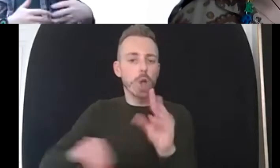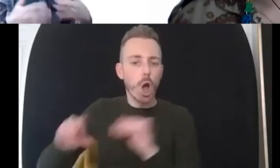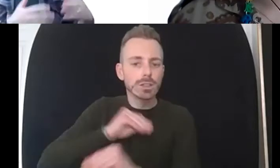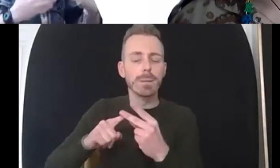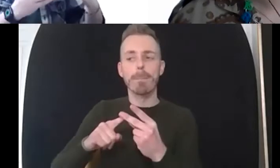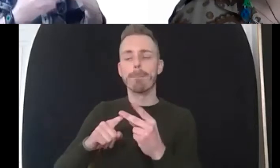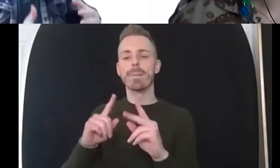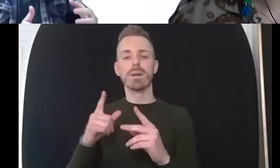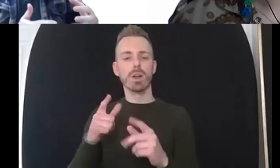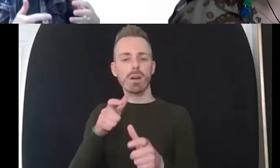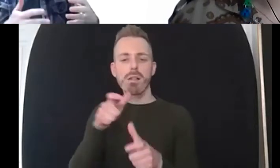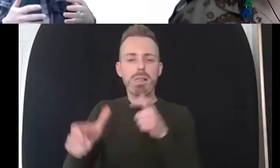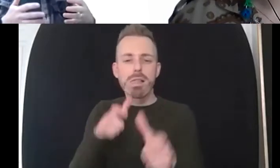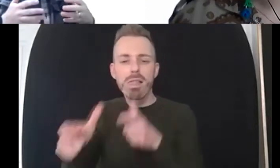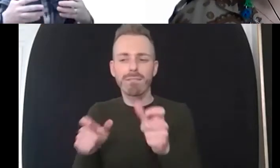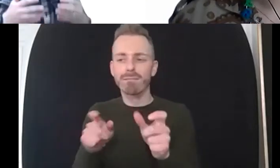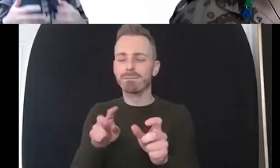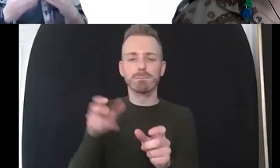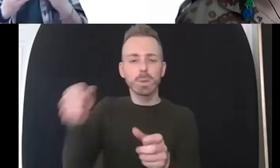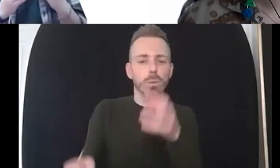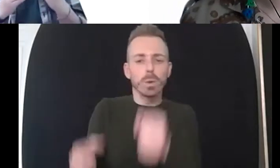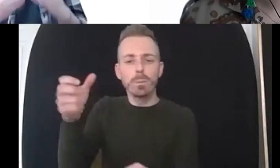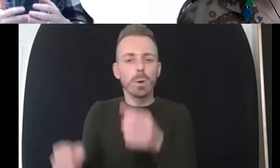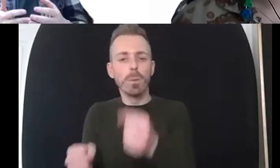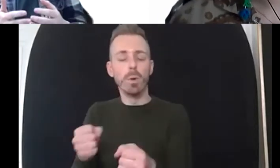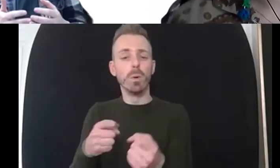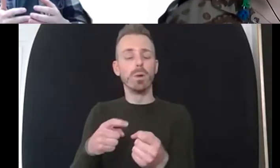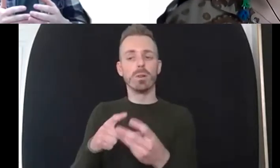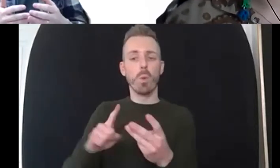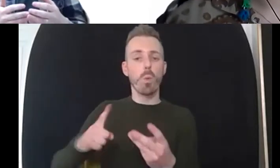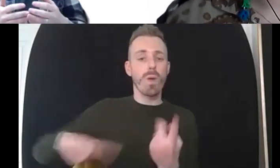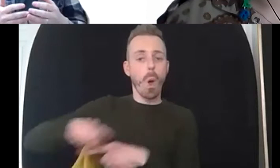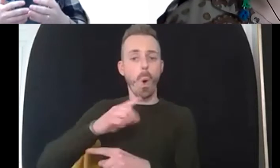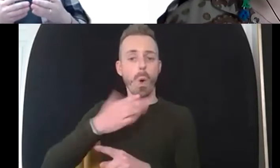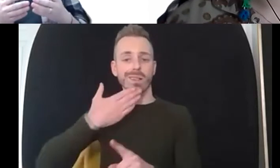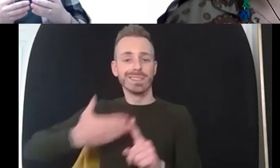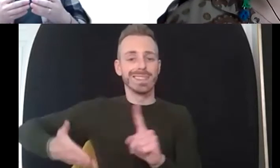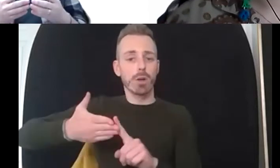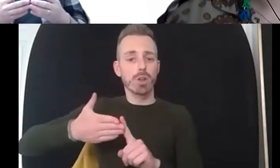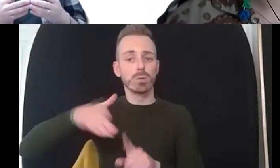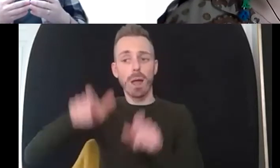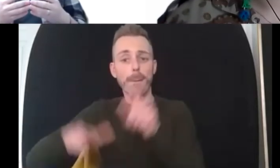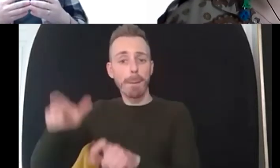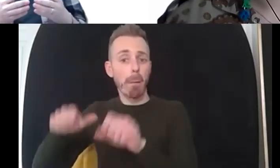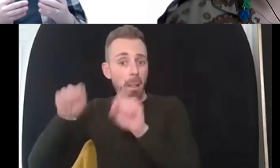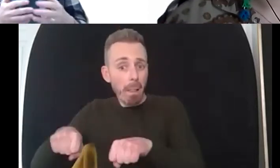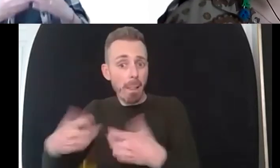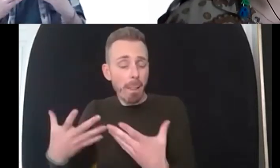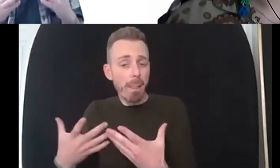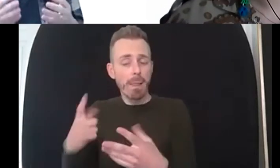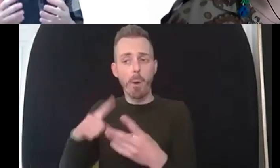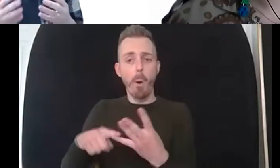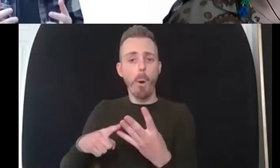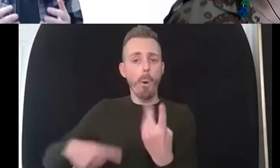hurtful for others and we all stereotype um or we all um end up internalizing to some